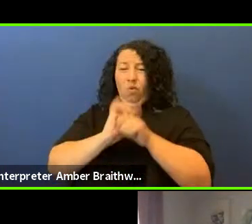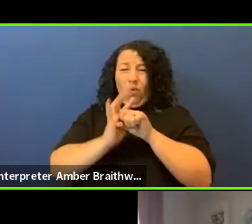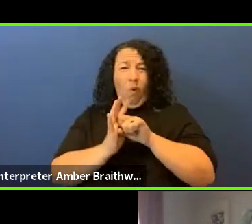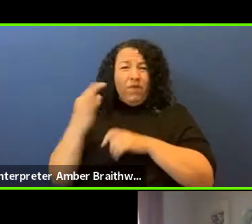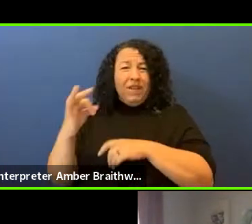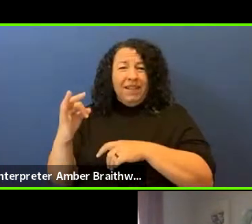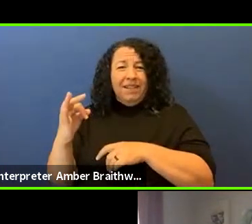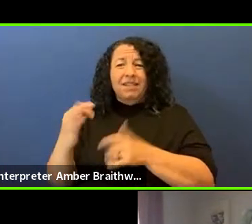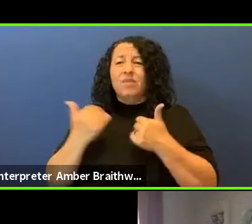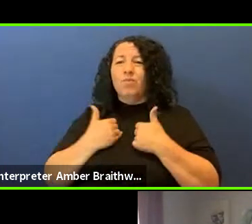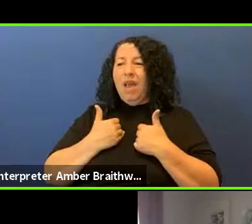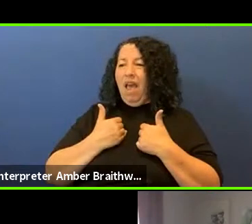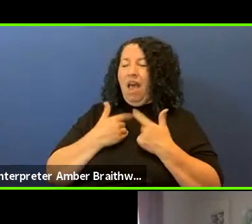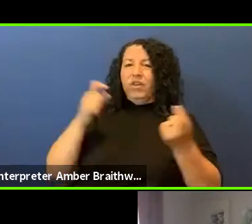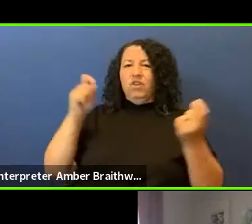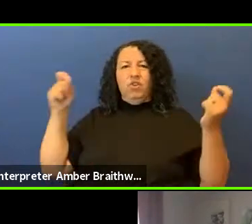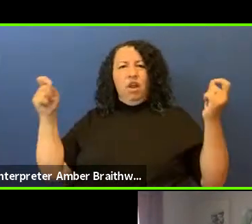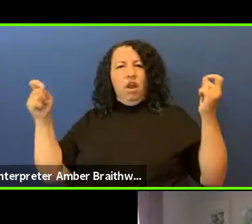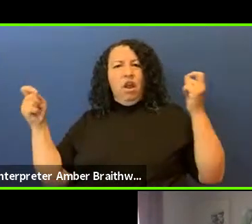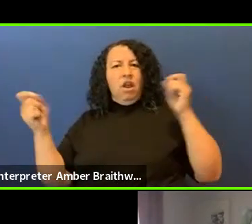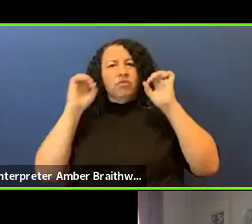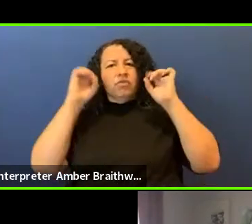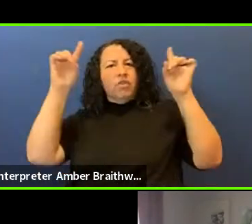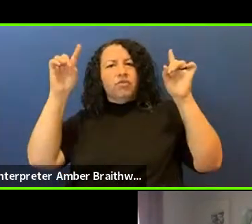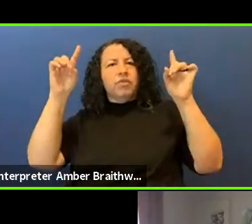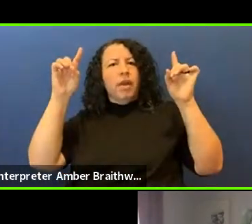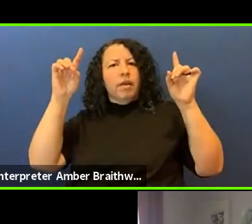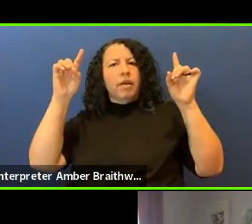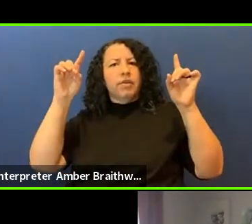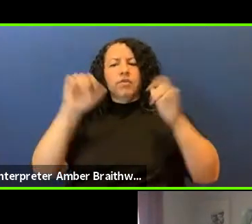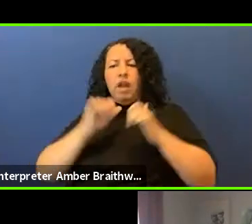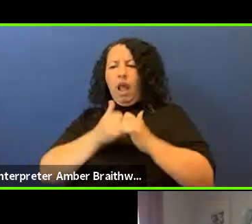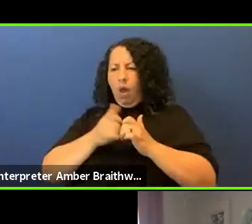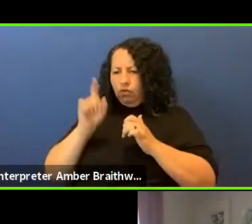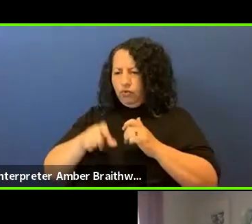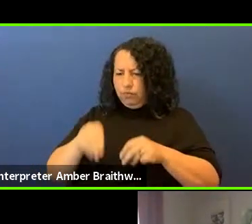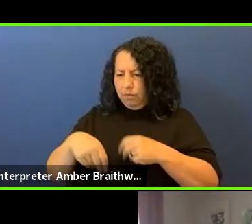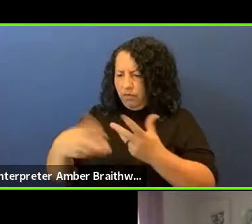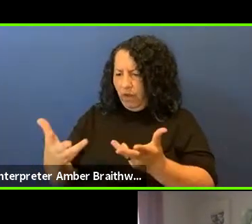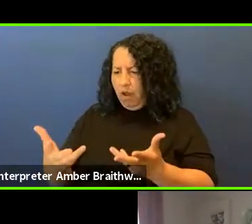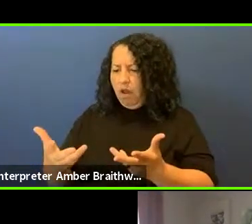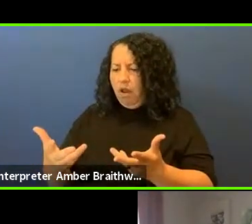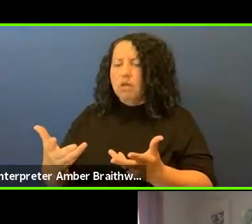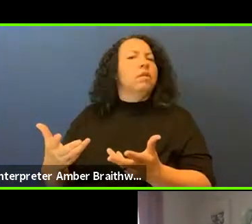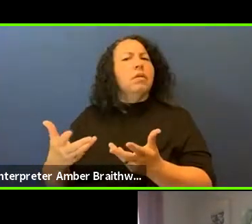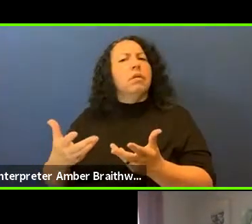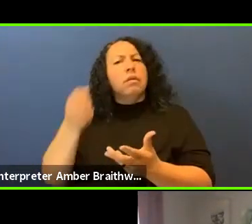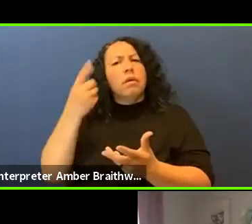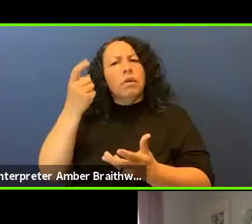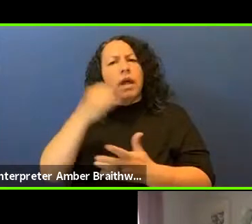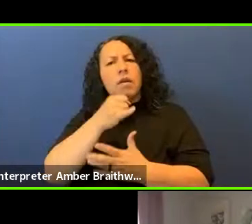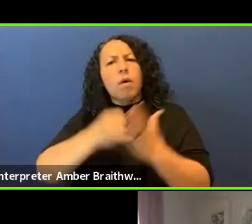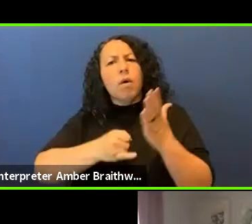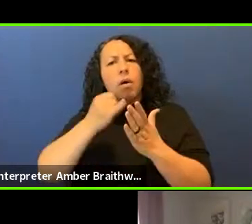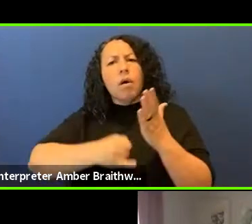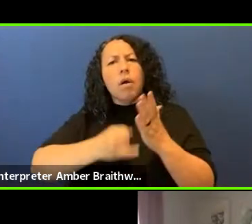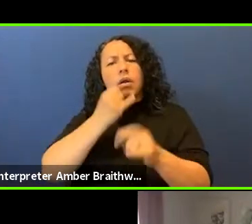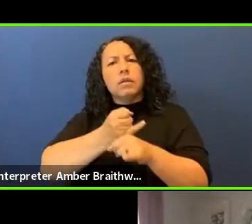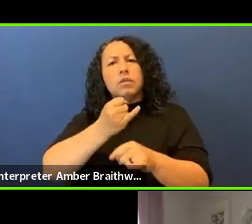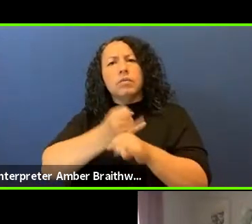and a reimagining of education and how that should take place. Our artistic institutions need to be a part of that.